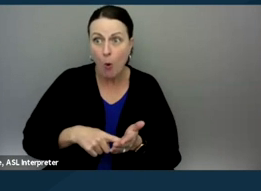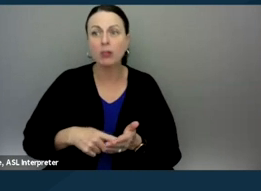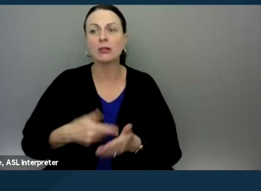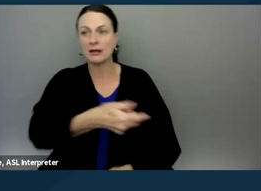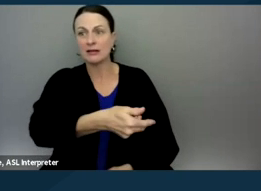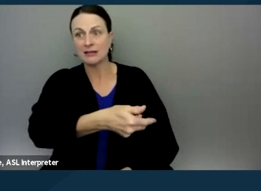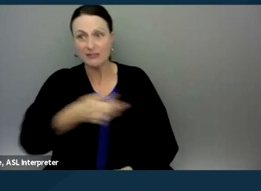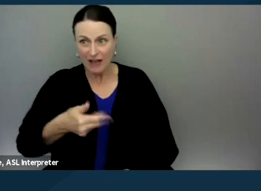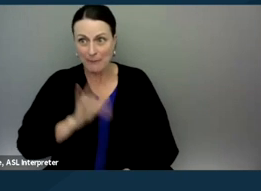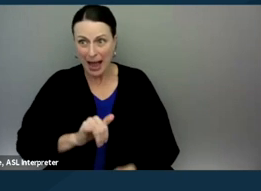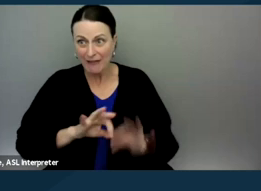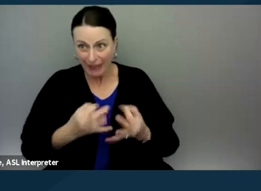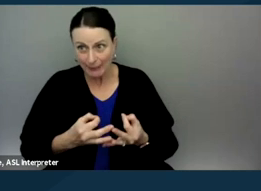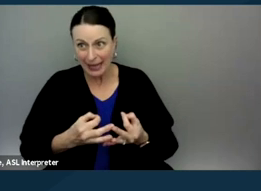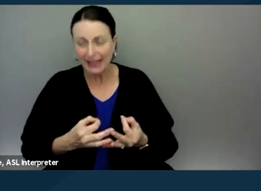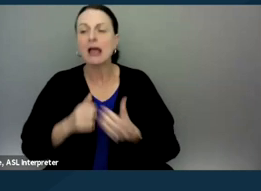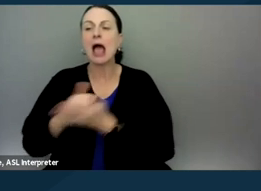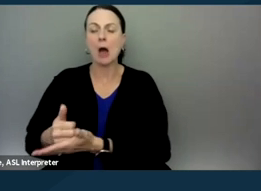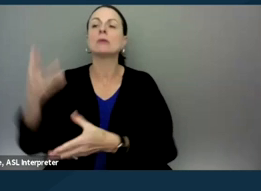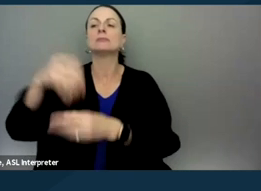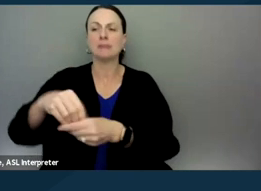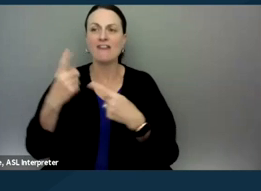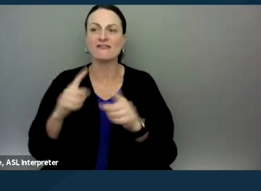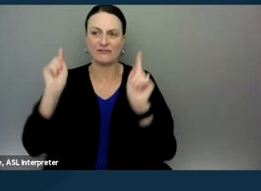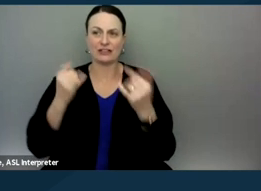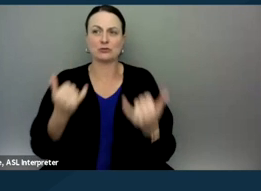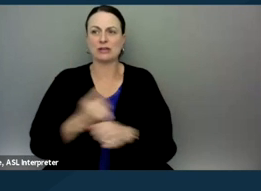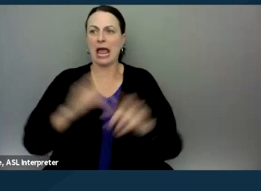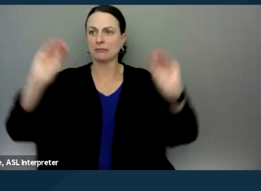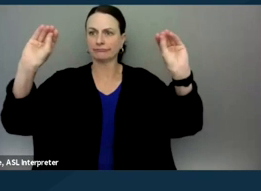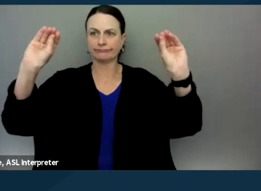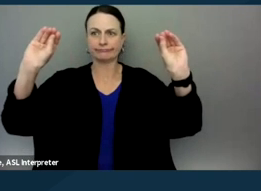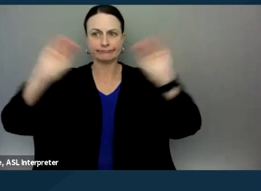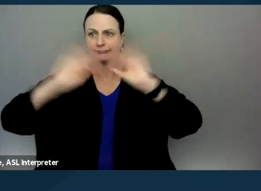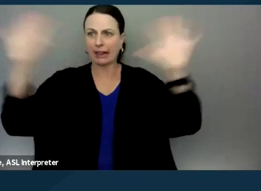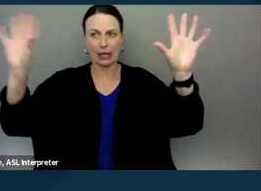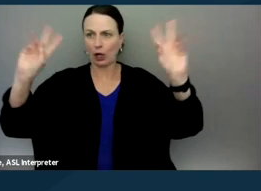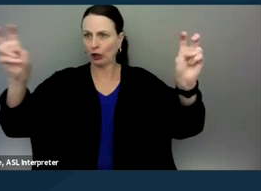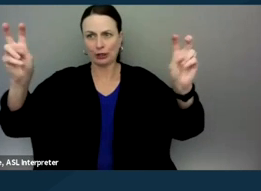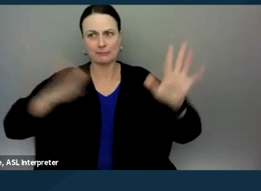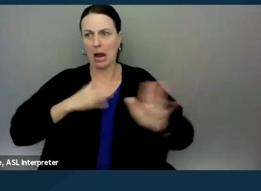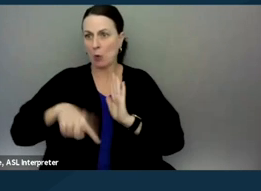to help them participate effectively today," to make it clear right from the onset that that's our role.